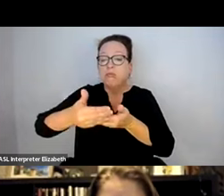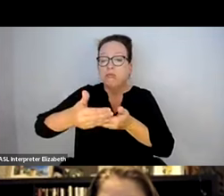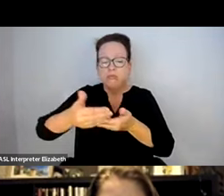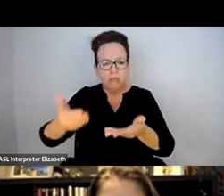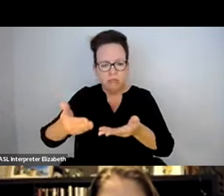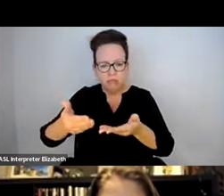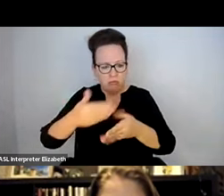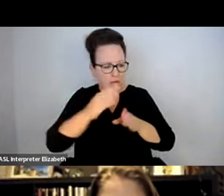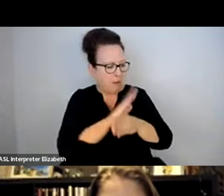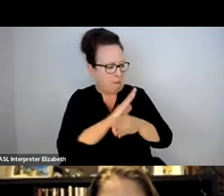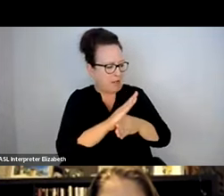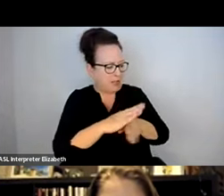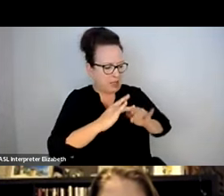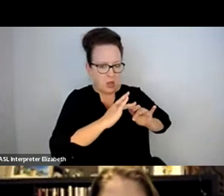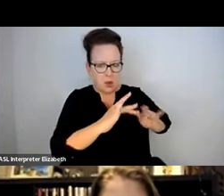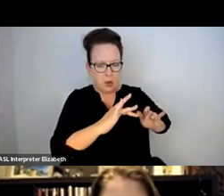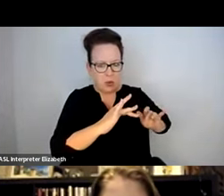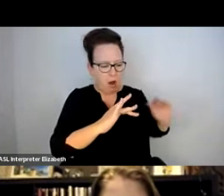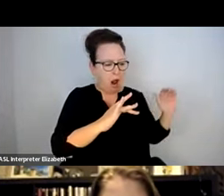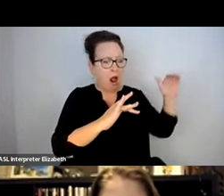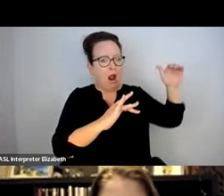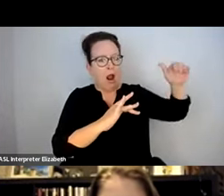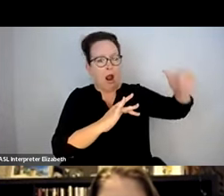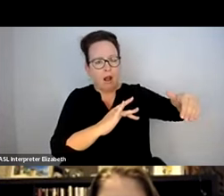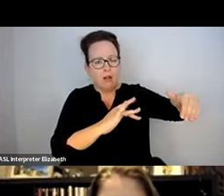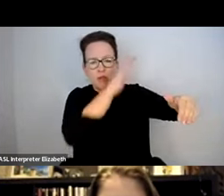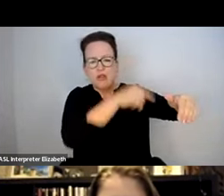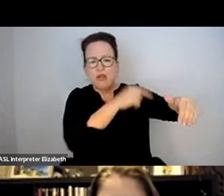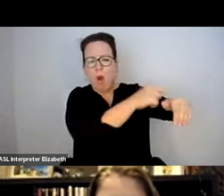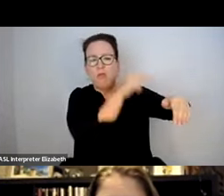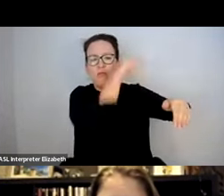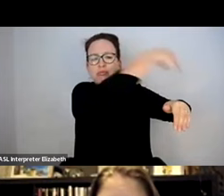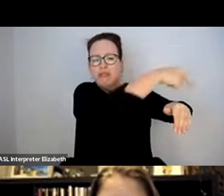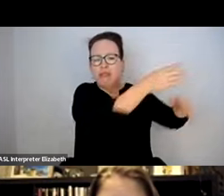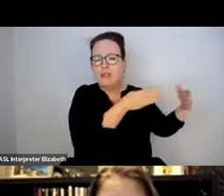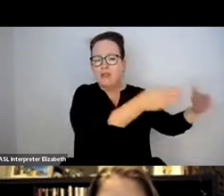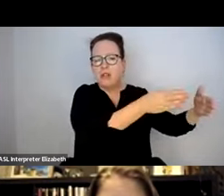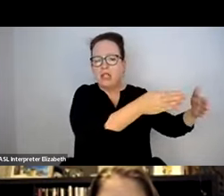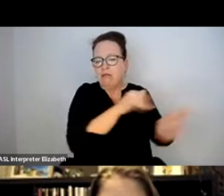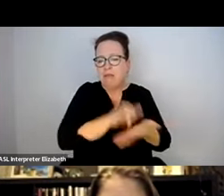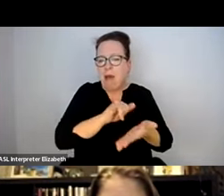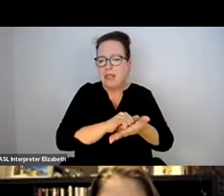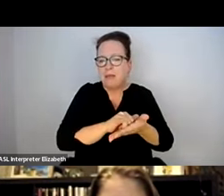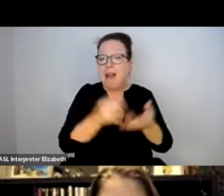BUILDING, IS A THREE-FOOT SNOWBANK SEPARATING THE STREET FROM THE SIDEWALK. AS THE PREVIOUS SPEAKER